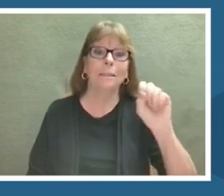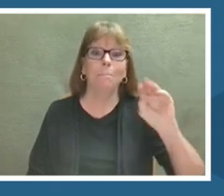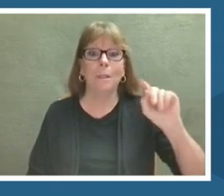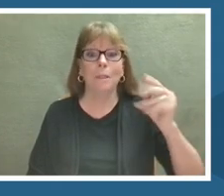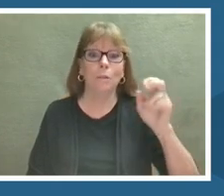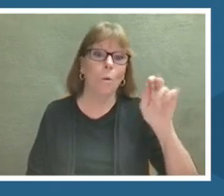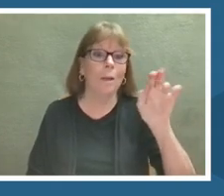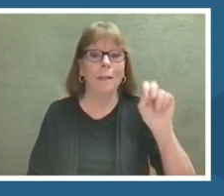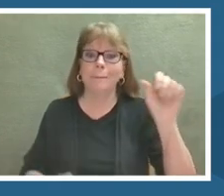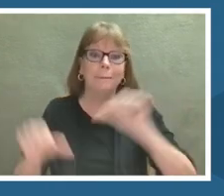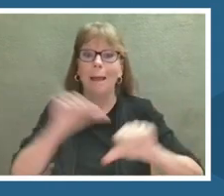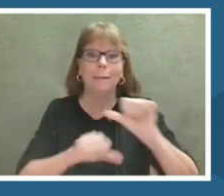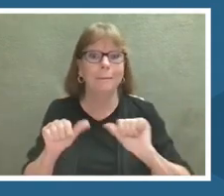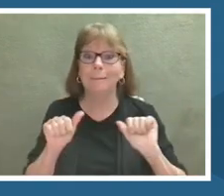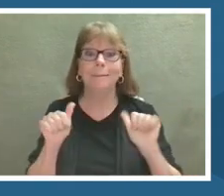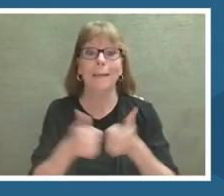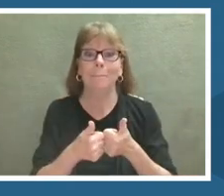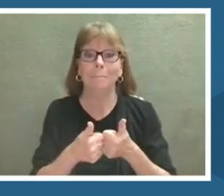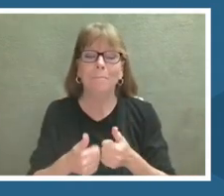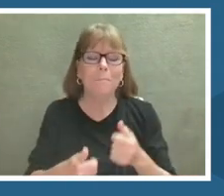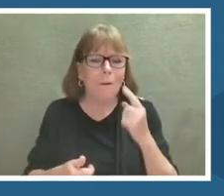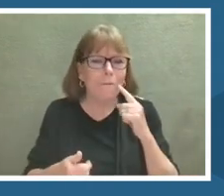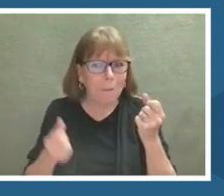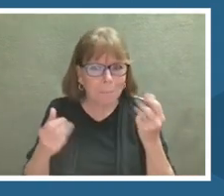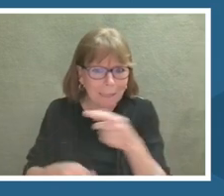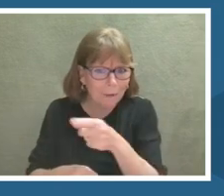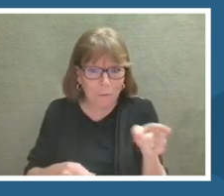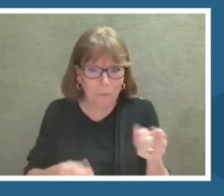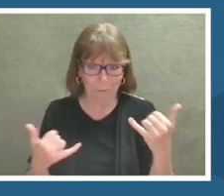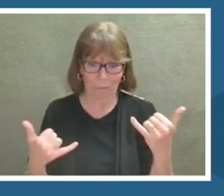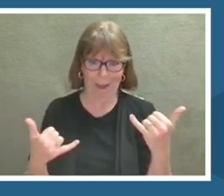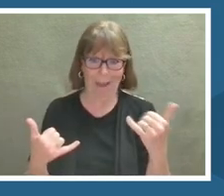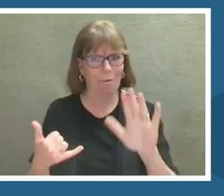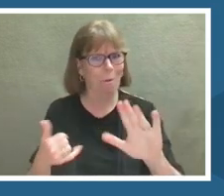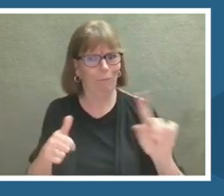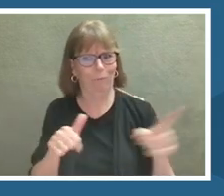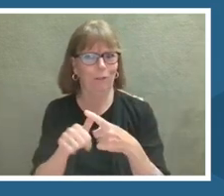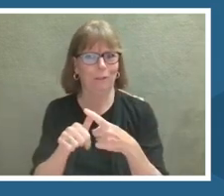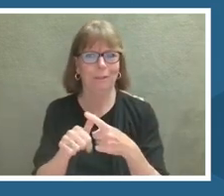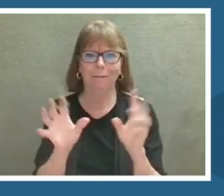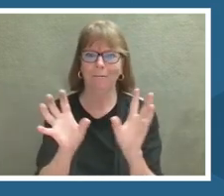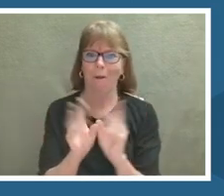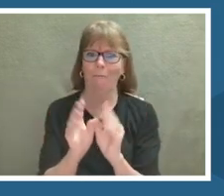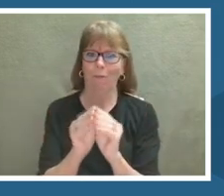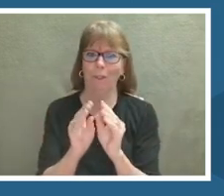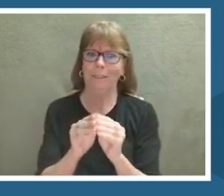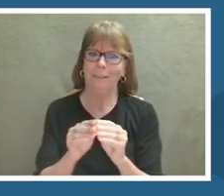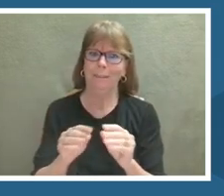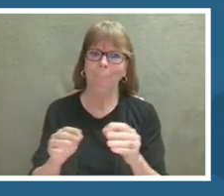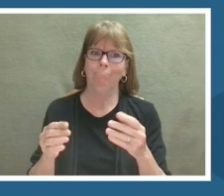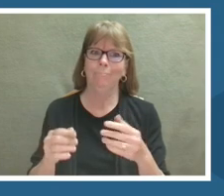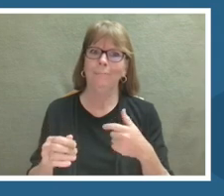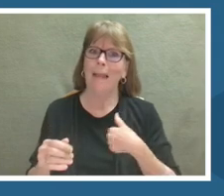For many of you this is going to be your first session of the conference so I would like to welcome you all to this year's summit.